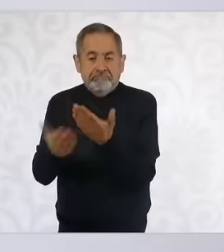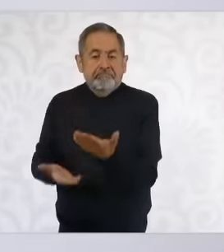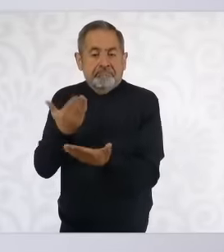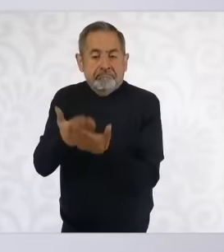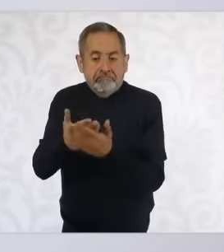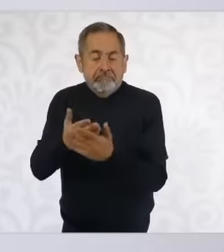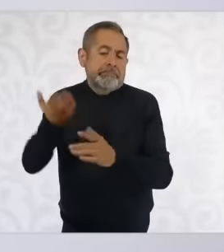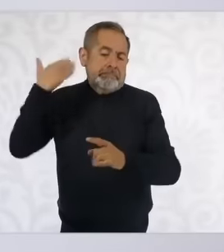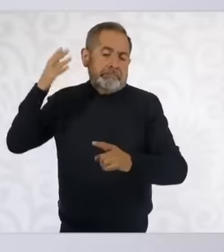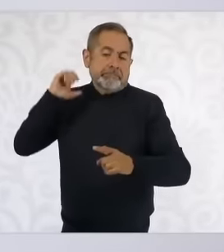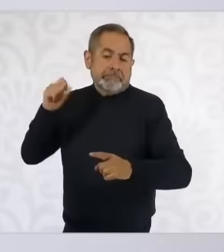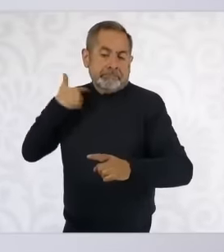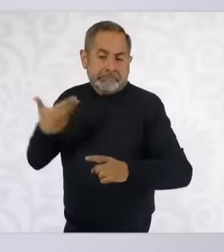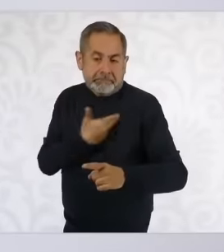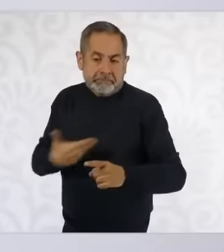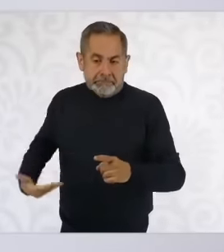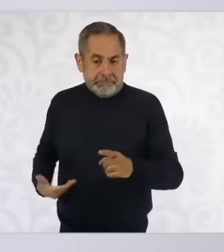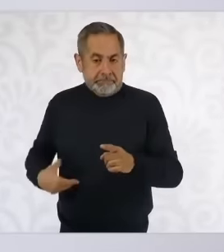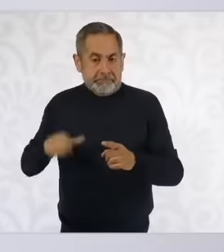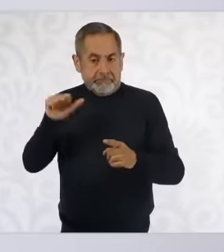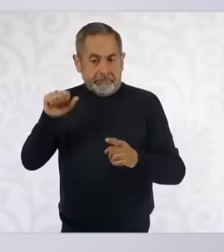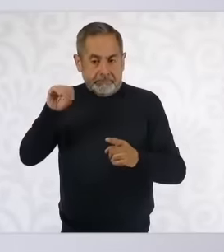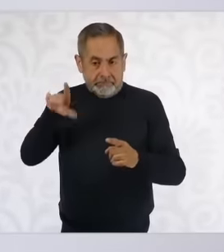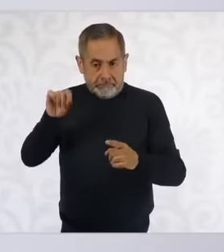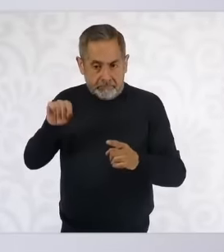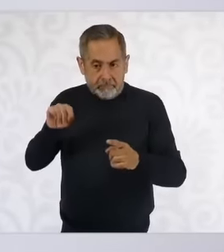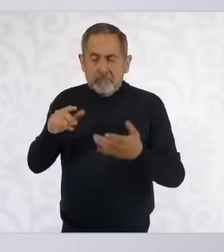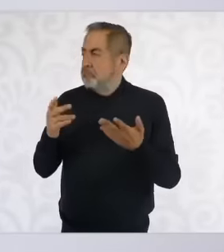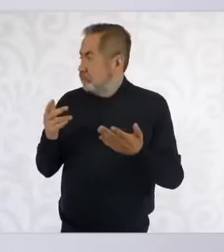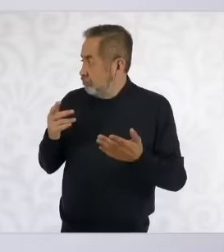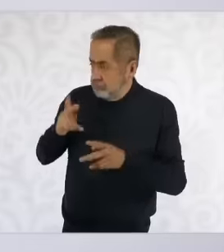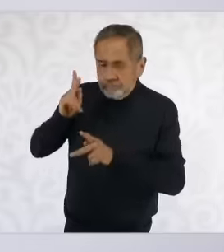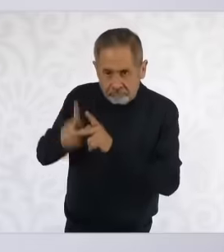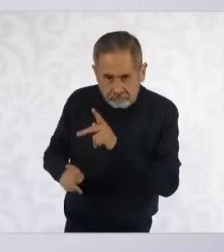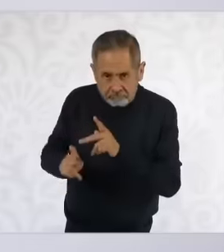President López Obrador made and with us we are going to give them continuity and we are going to wait for